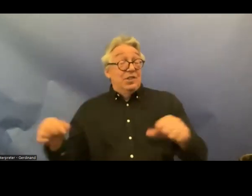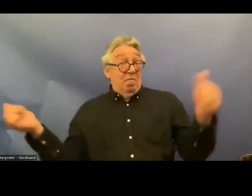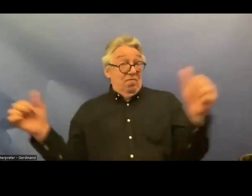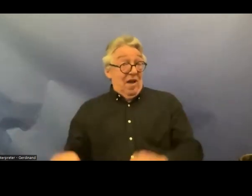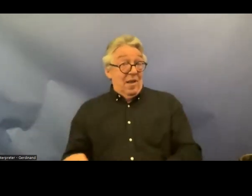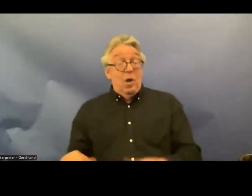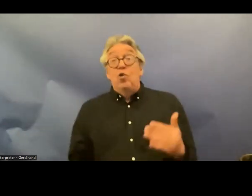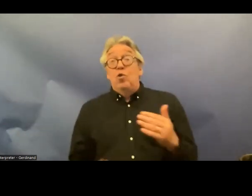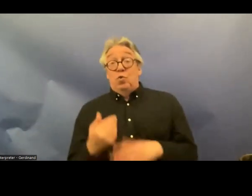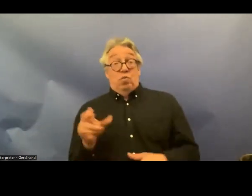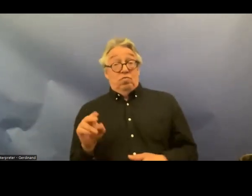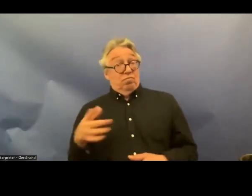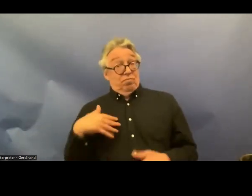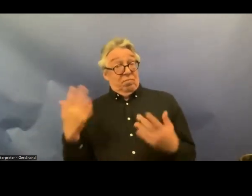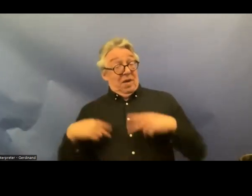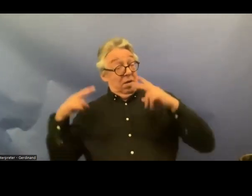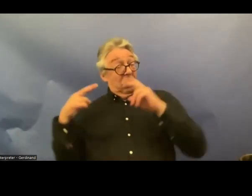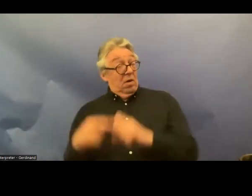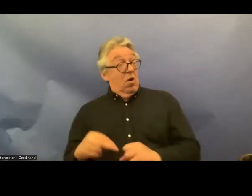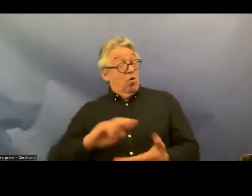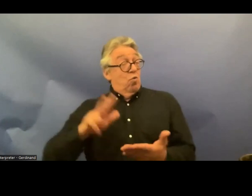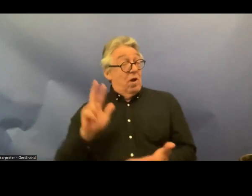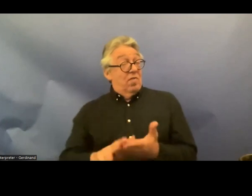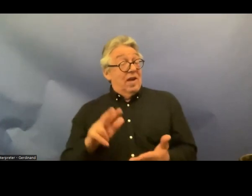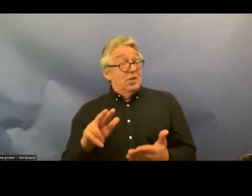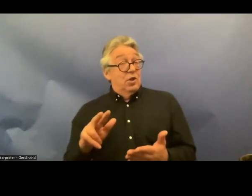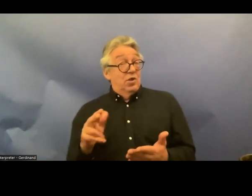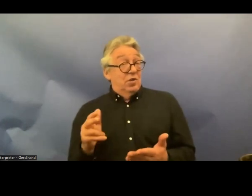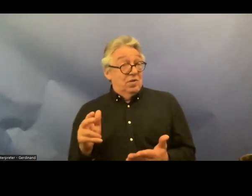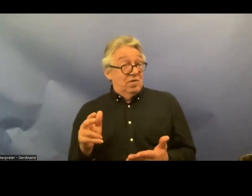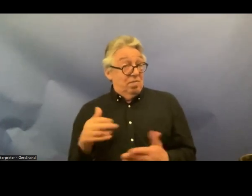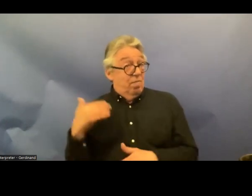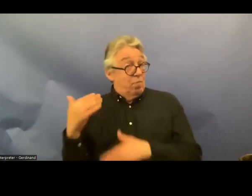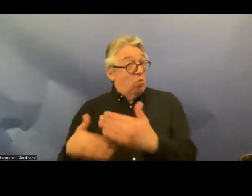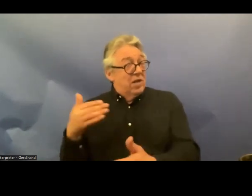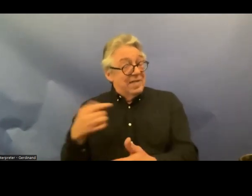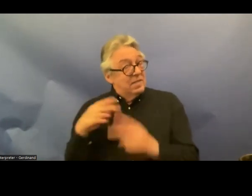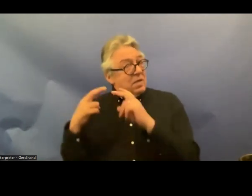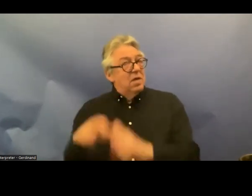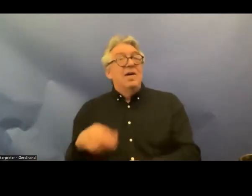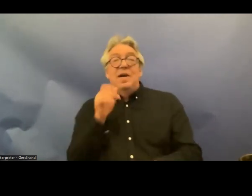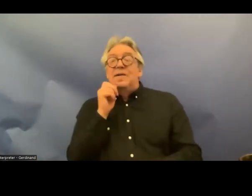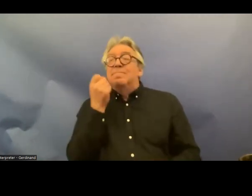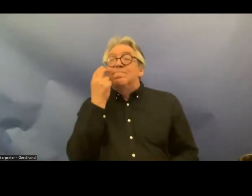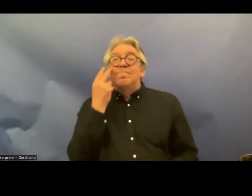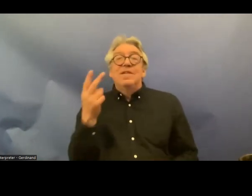the ratification process in Sweden showed that there was a very dated understanding of the crpd in this process underestimating the rights and